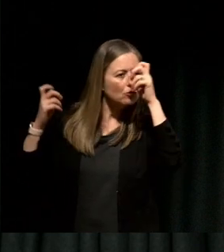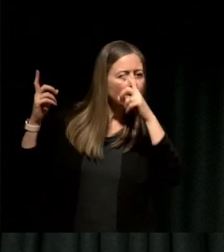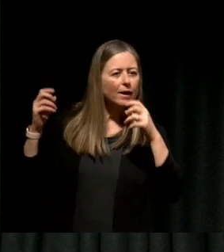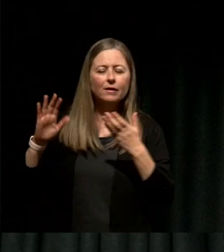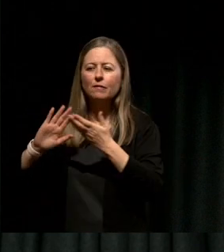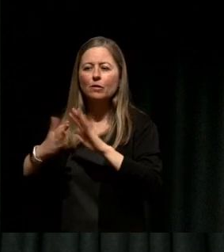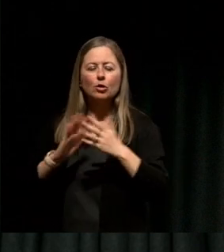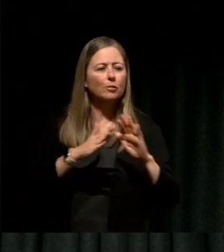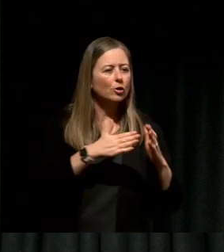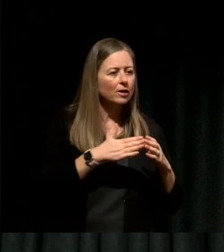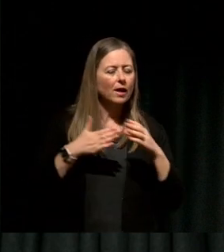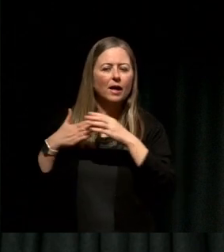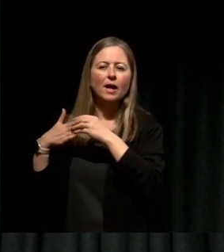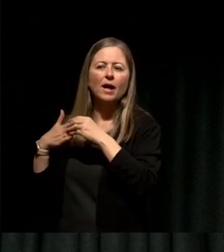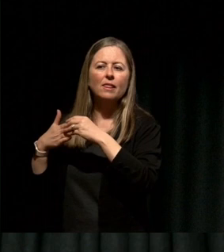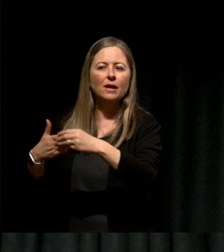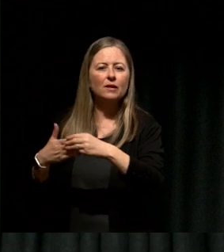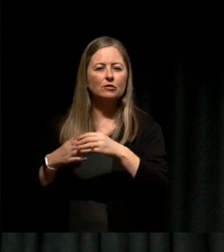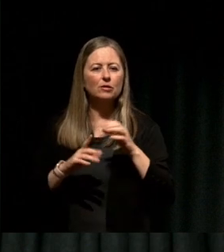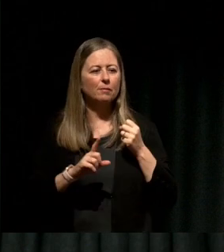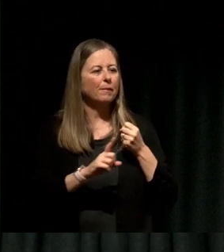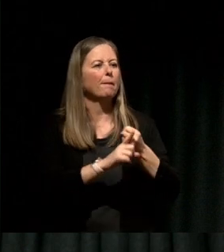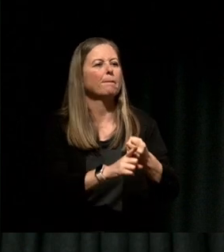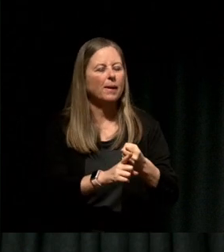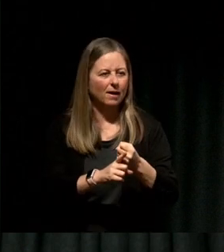leadership, and impact.